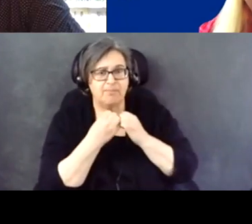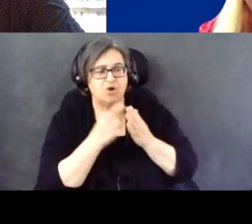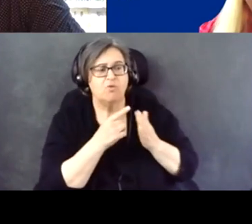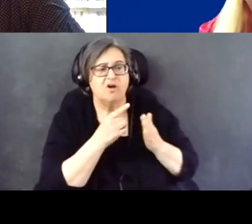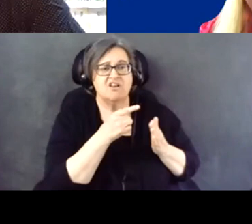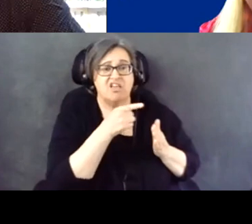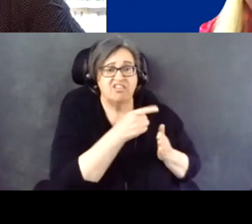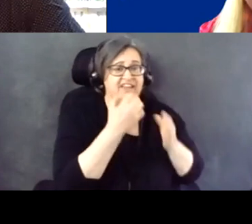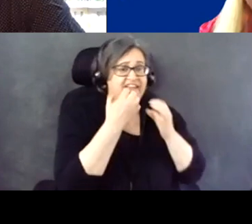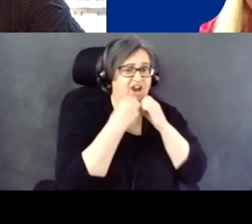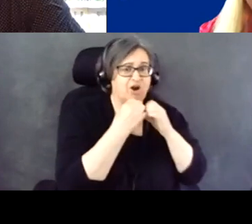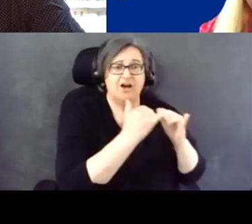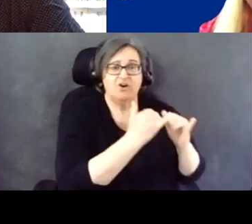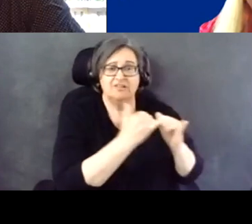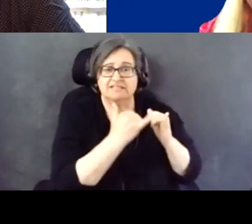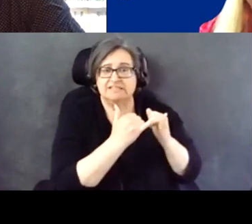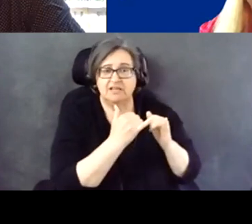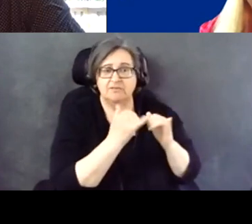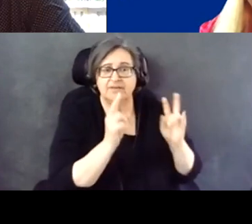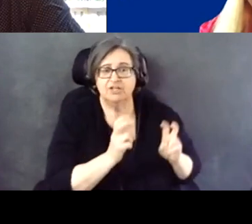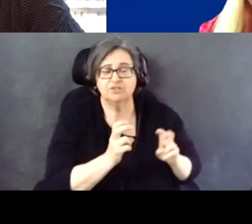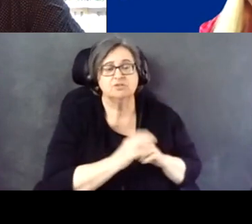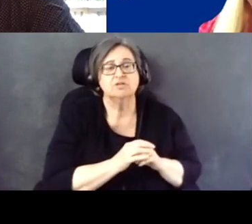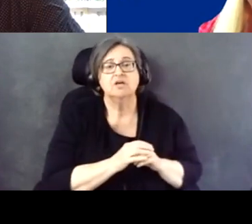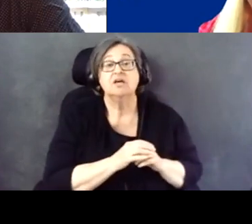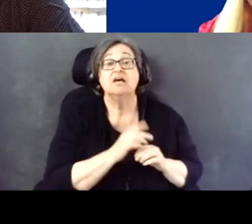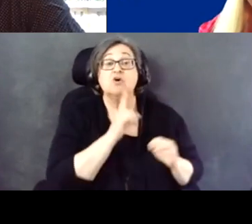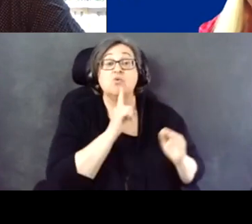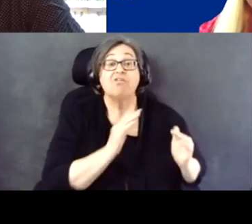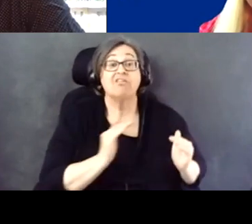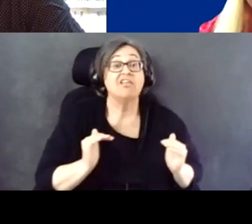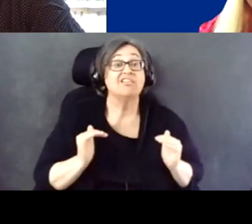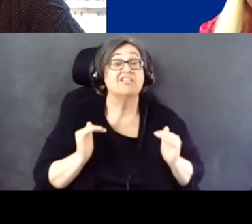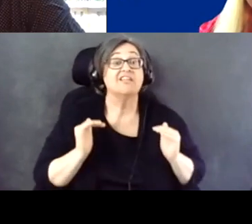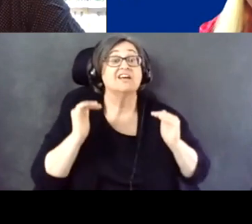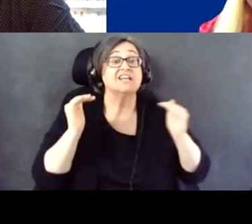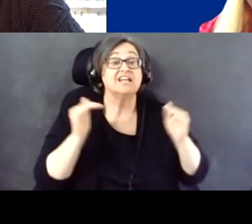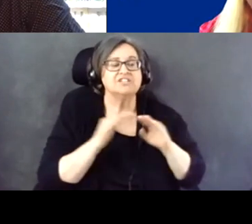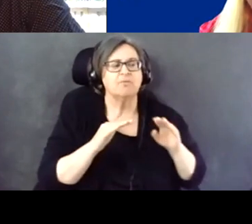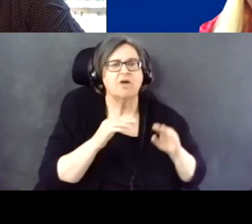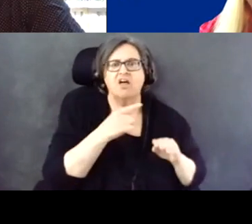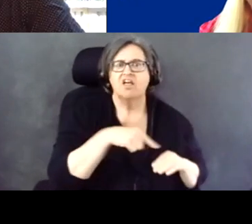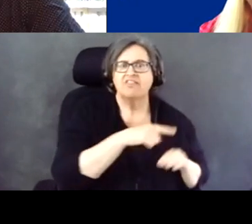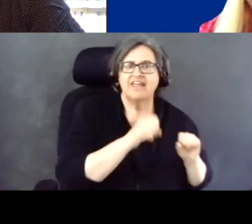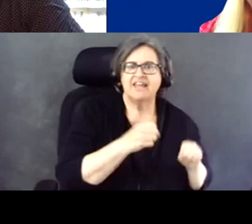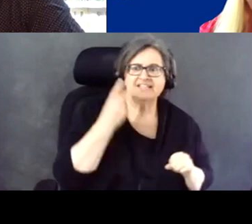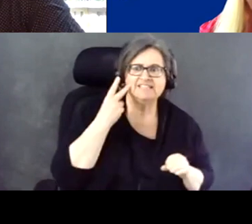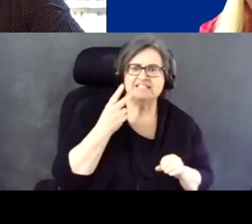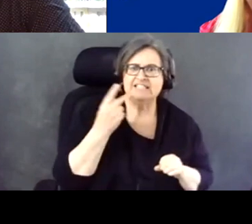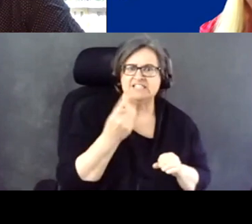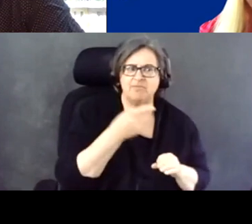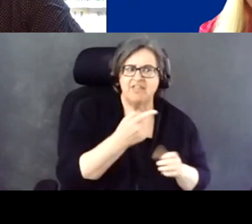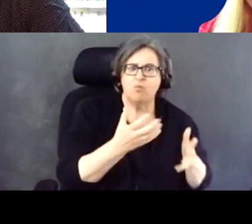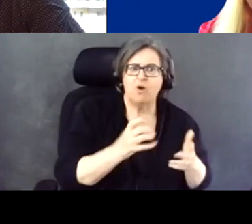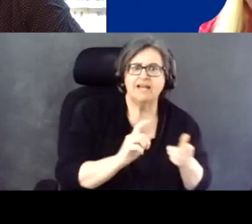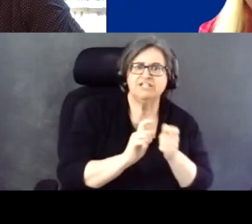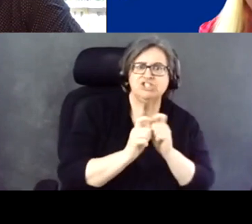And then take it to the next level where they actually see something that they want to change,